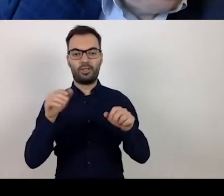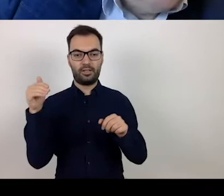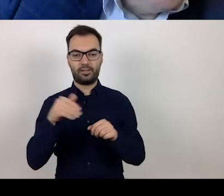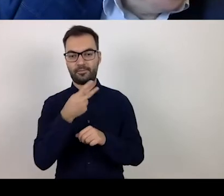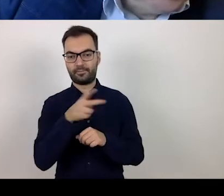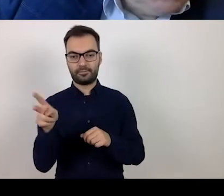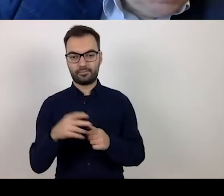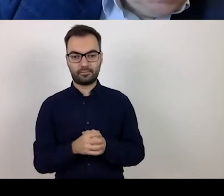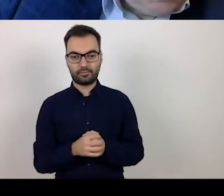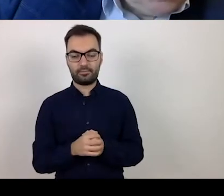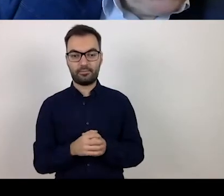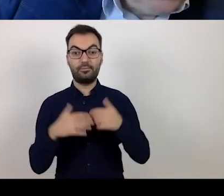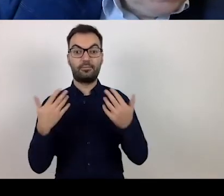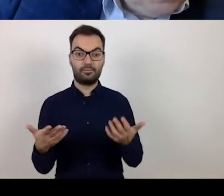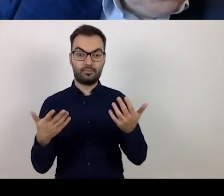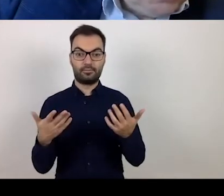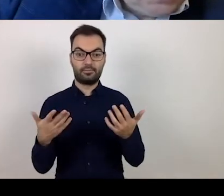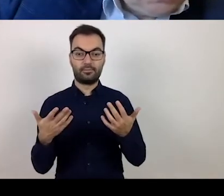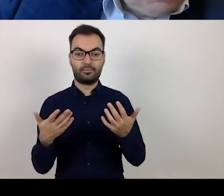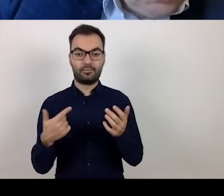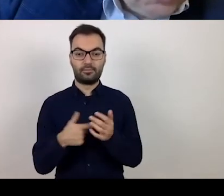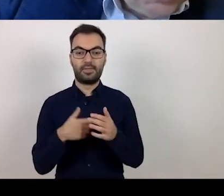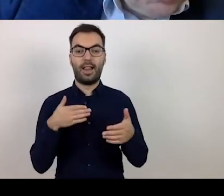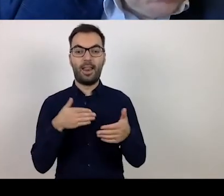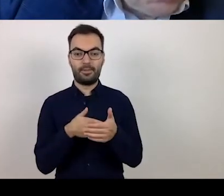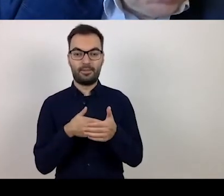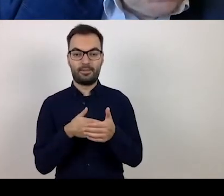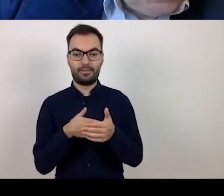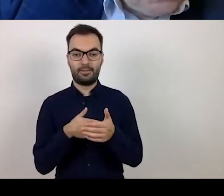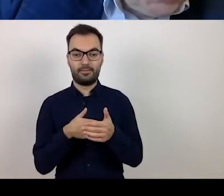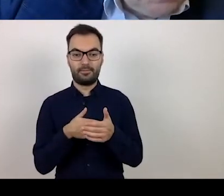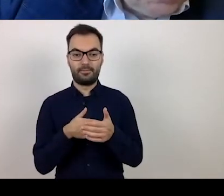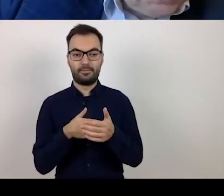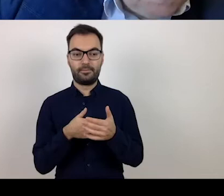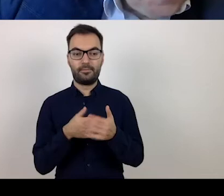Therefore, this limit is primarily related